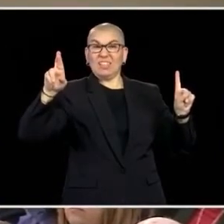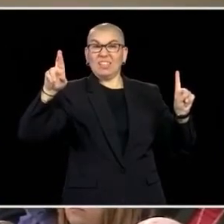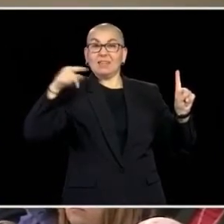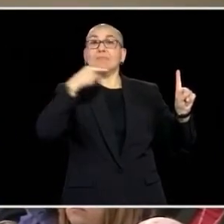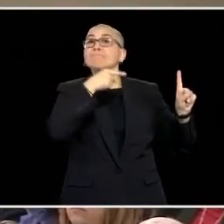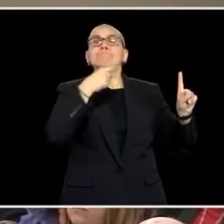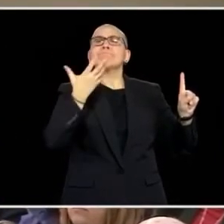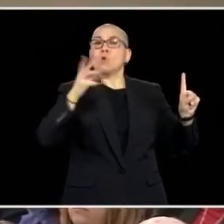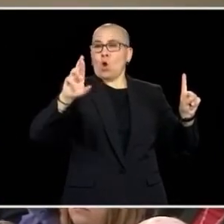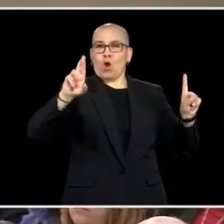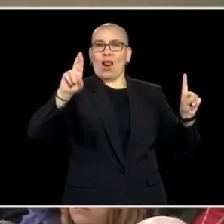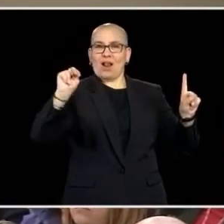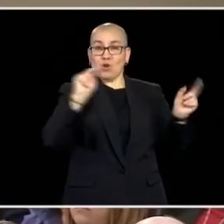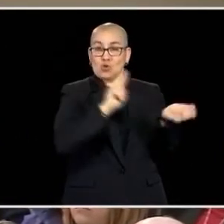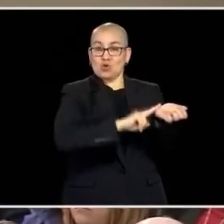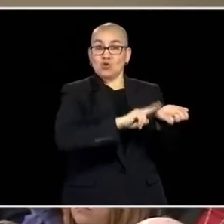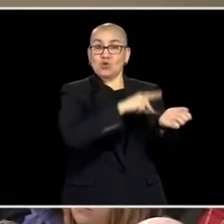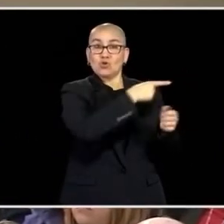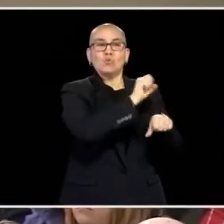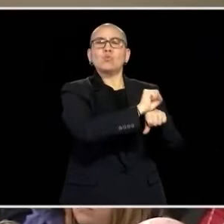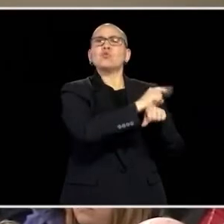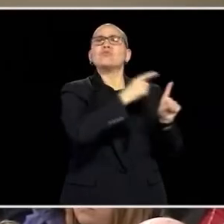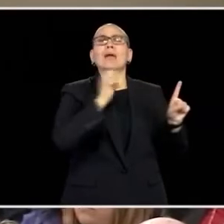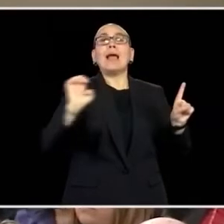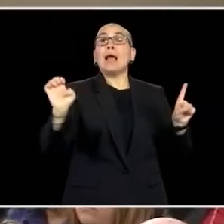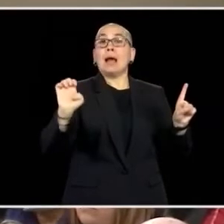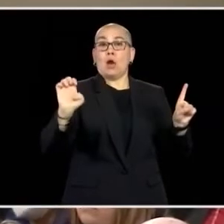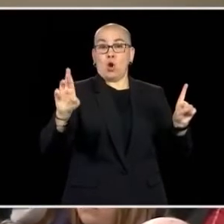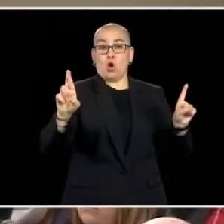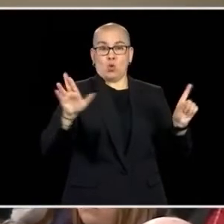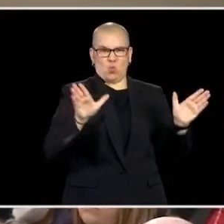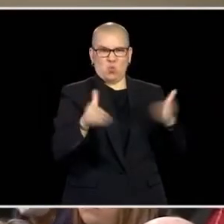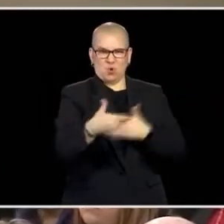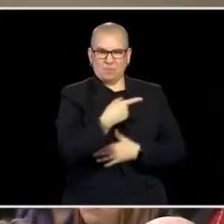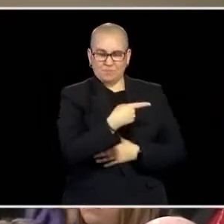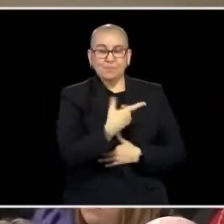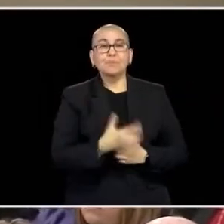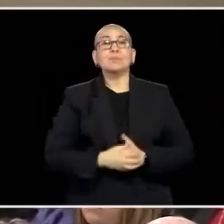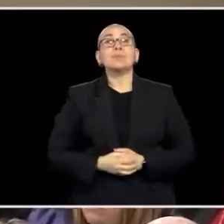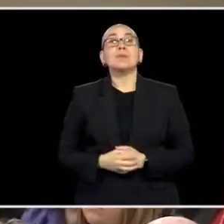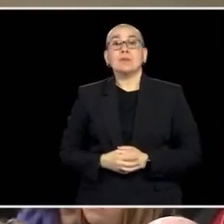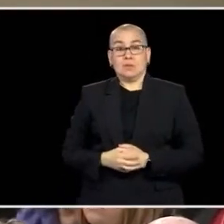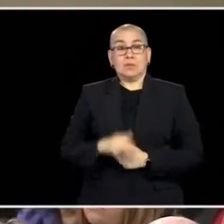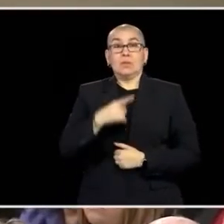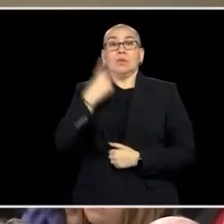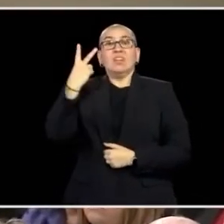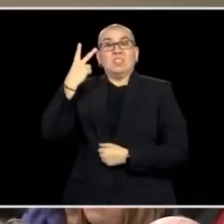WORKED THE NIGHT SHIFT LAST NIGHT IN THE EMERGENCY ROOM. MARY AND HER COLLEAGUES HAVE SPENT THE LAST TWO YEARS, THE EARLY PART OF THE PANDEMIC,